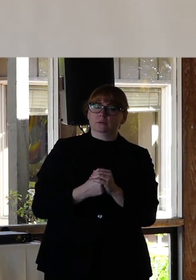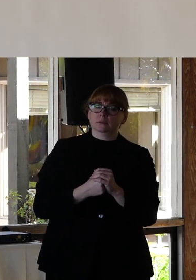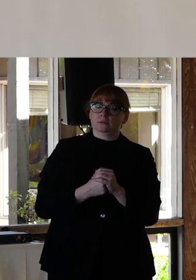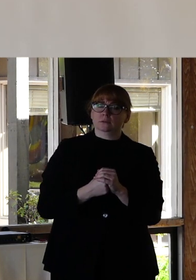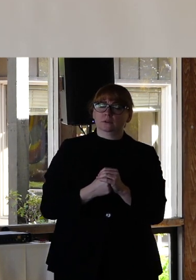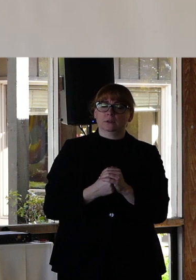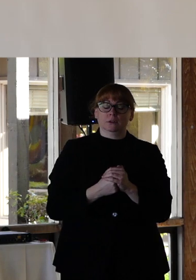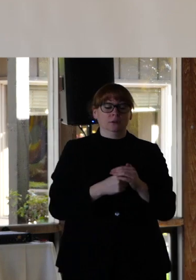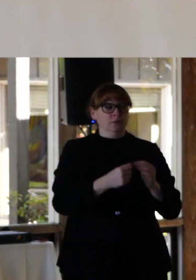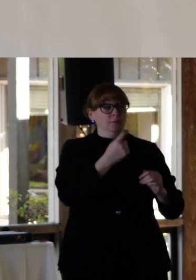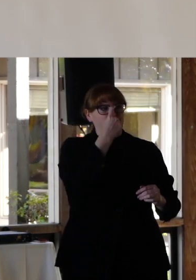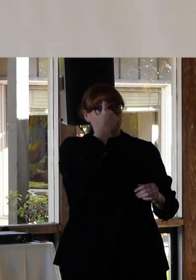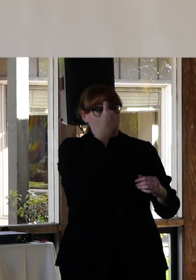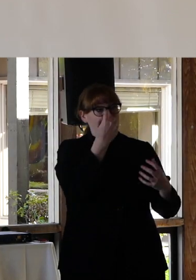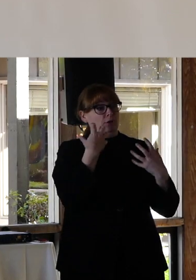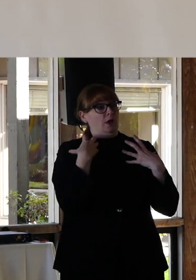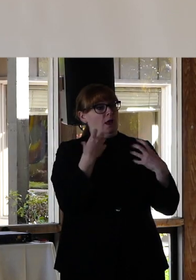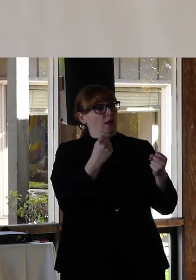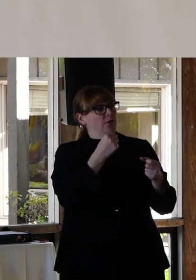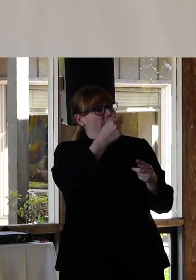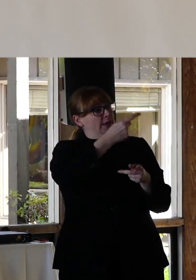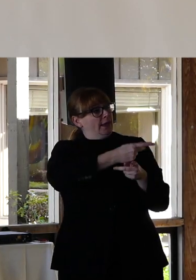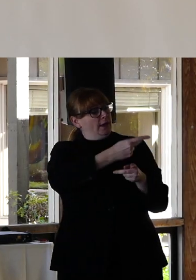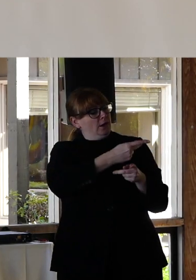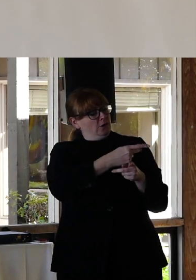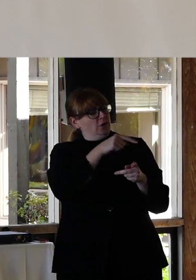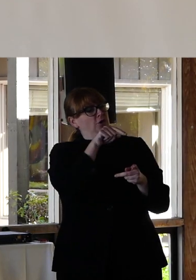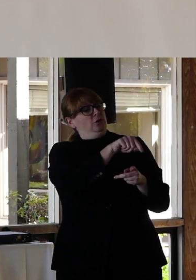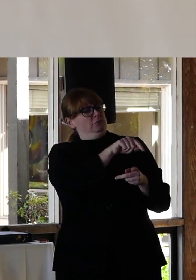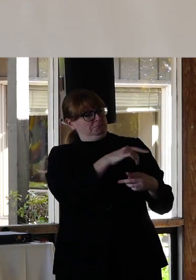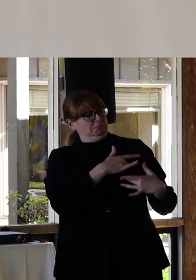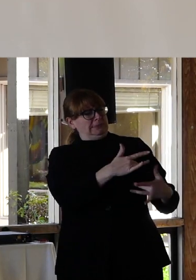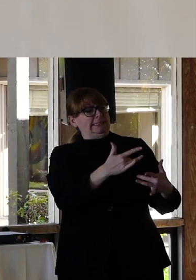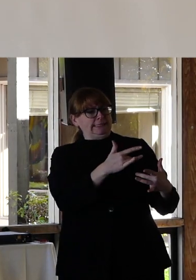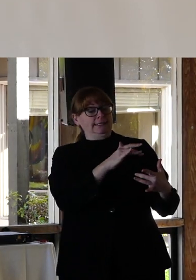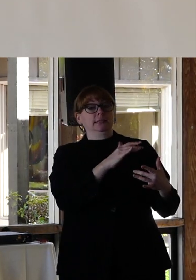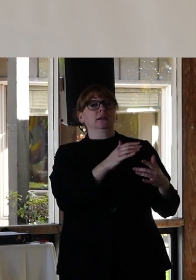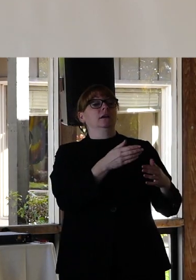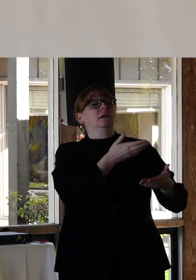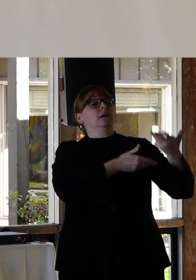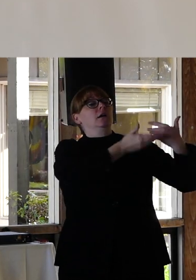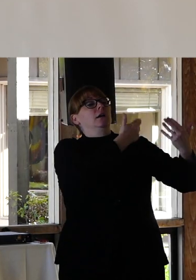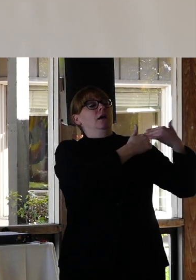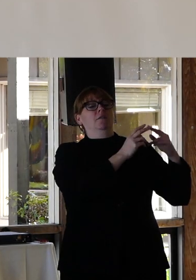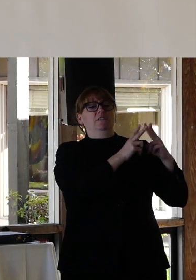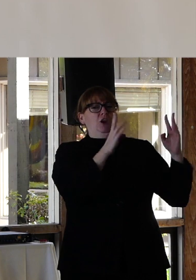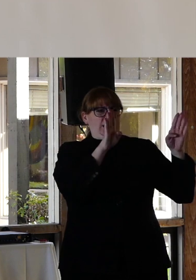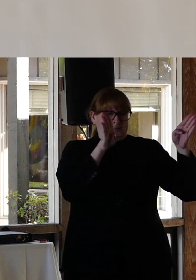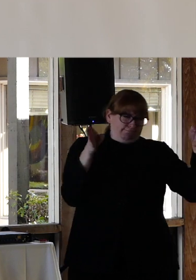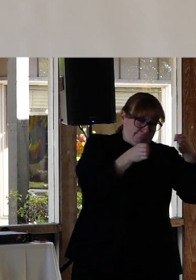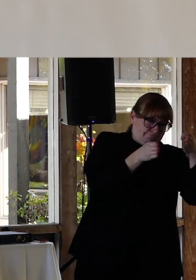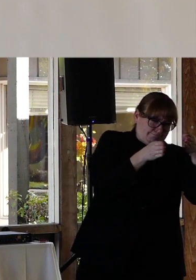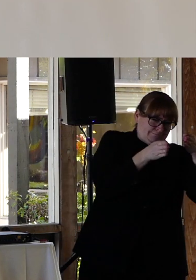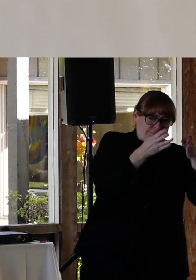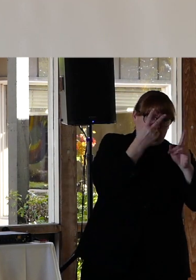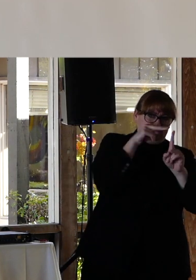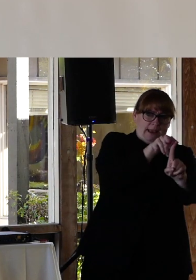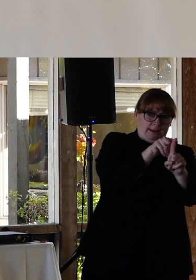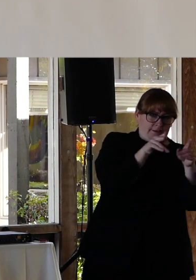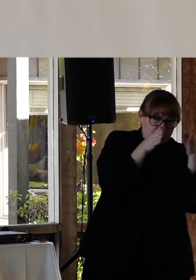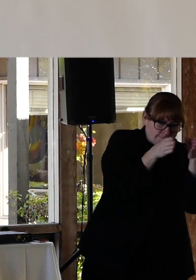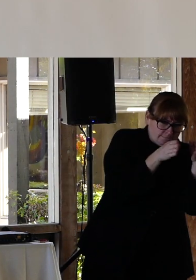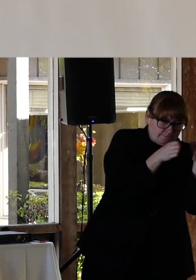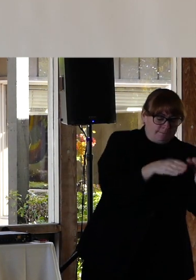health care is traditionally from a very very narrow perspective. We look at.